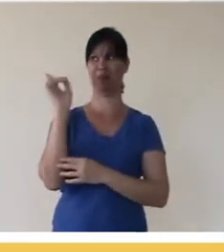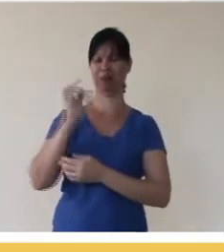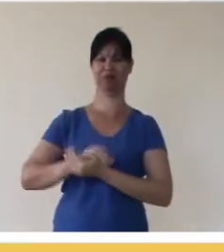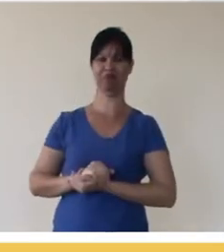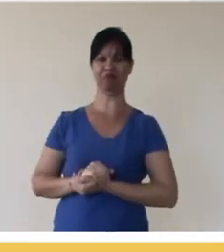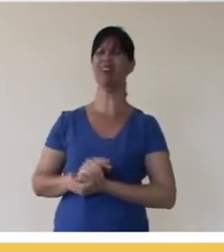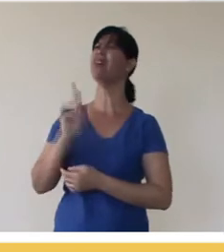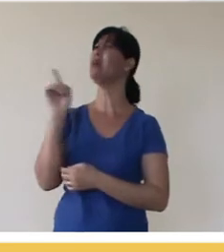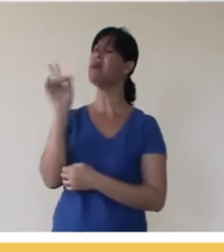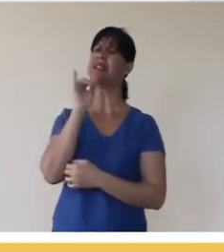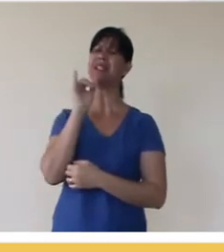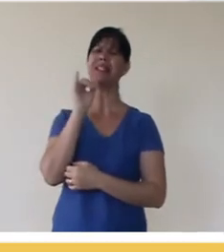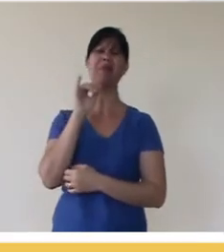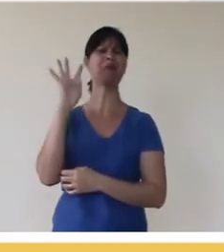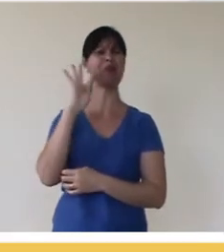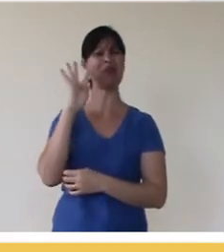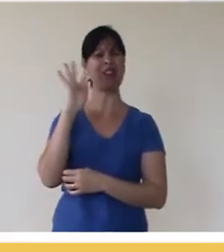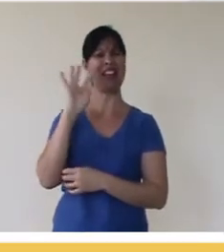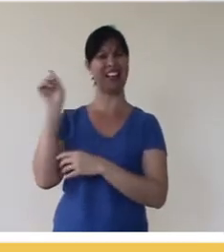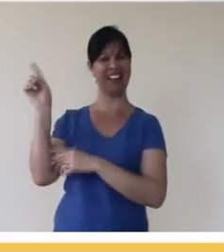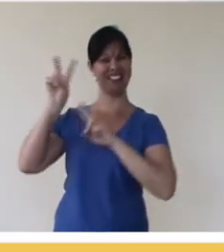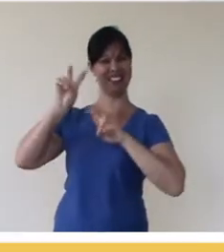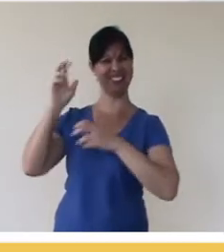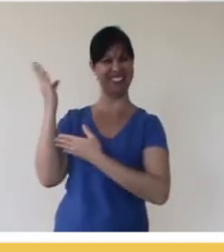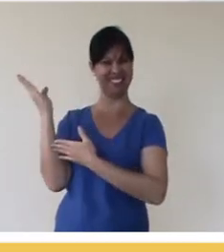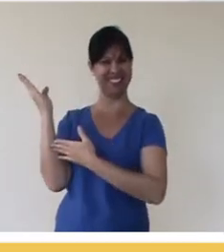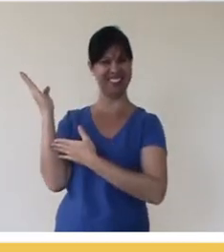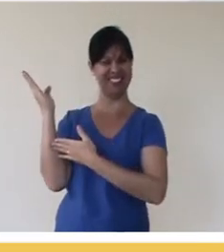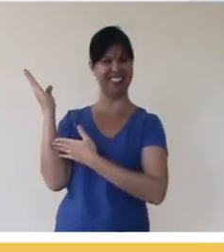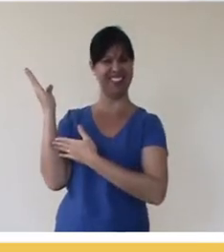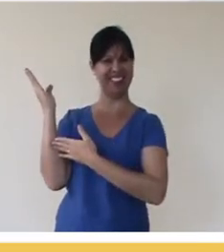in practice. So this is a very nice example, which is the book "Who's in charge here?", which is a